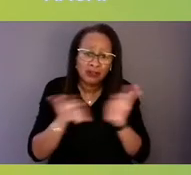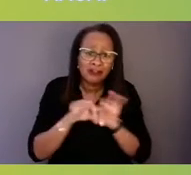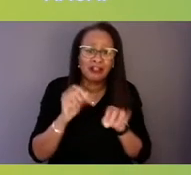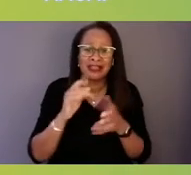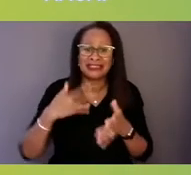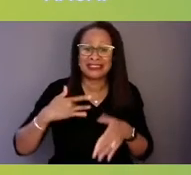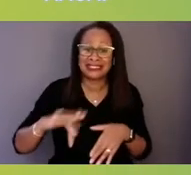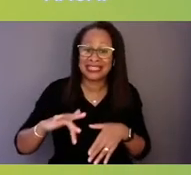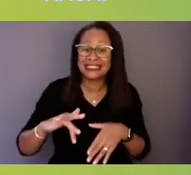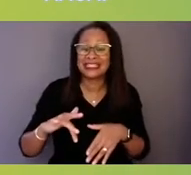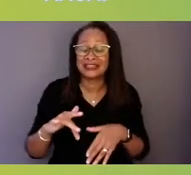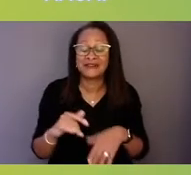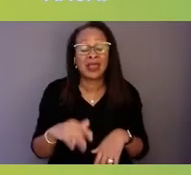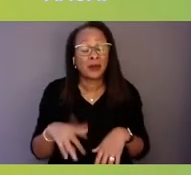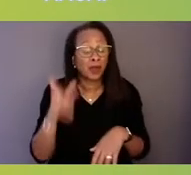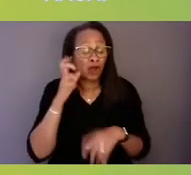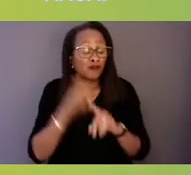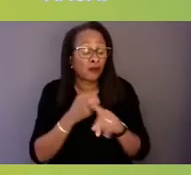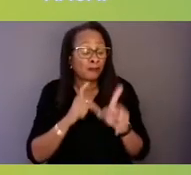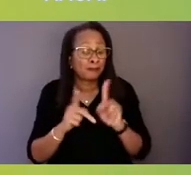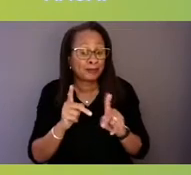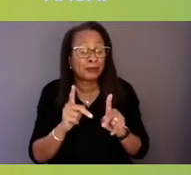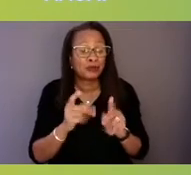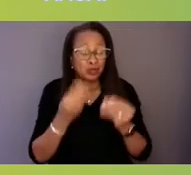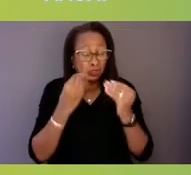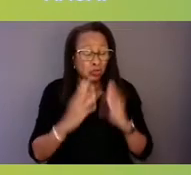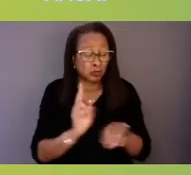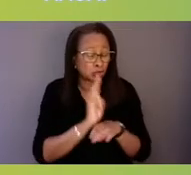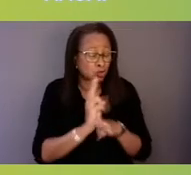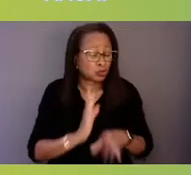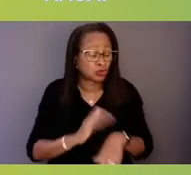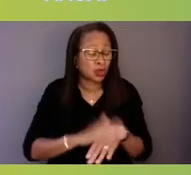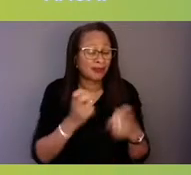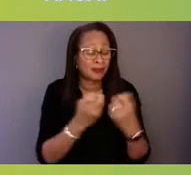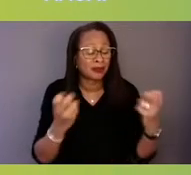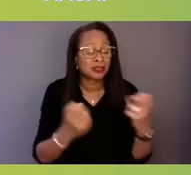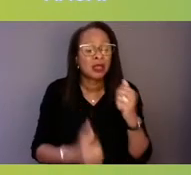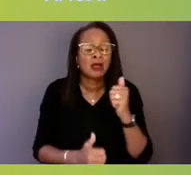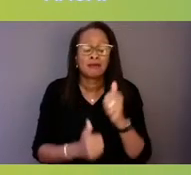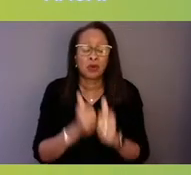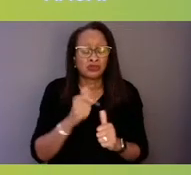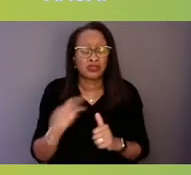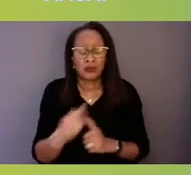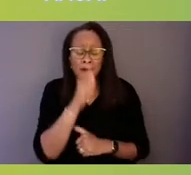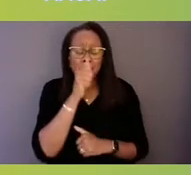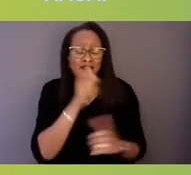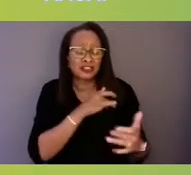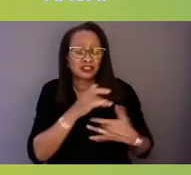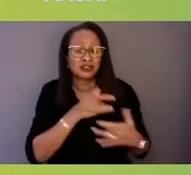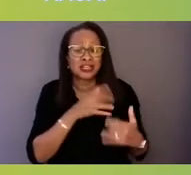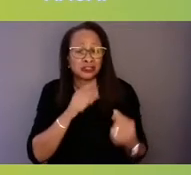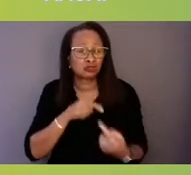that the main privacy concerns that they had and are struggling with, and so we're trying to kind of create some balance